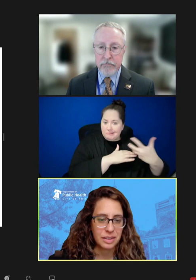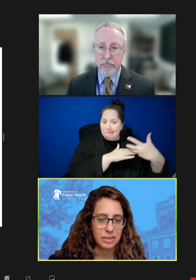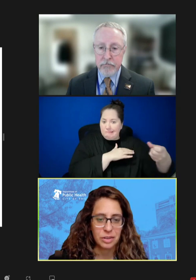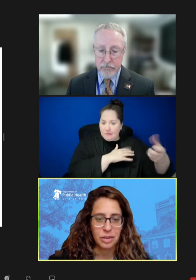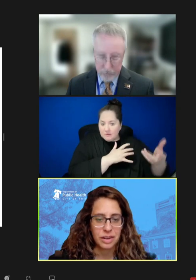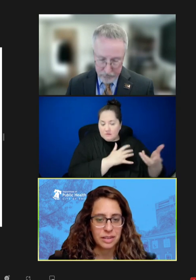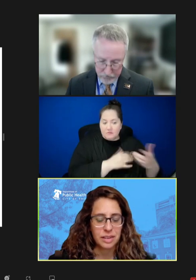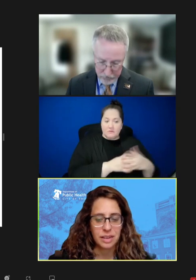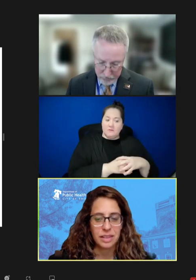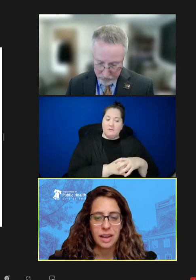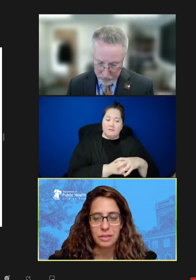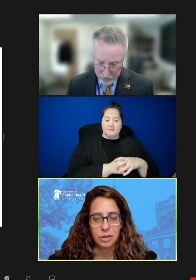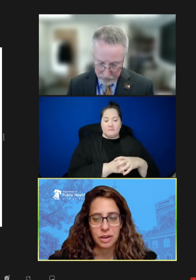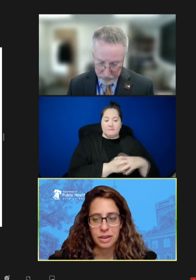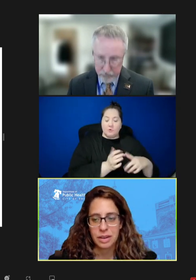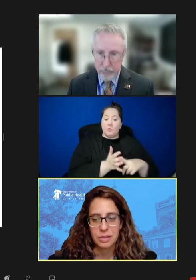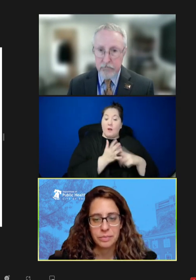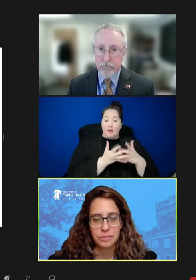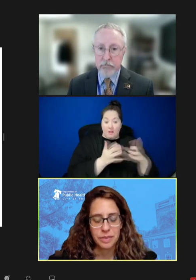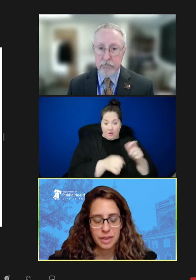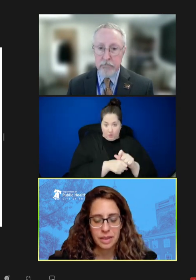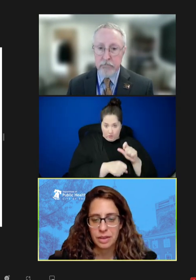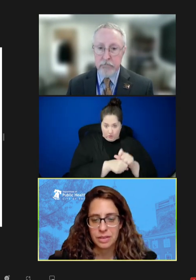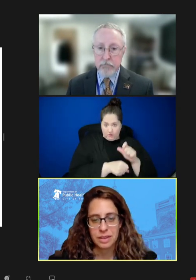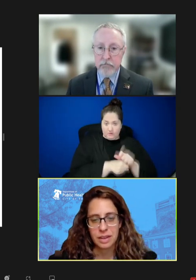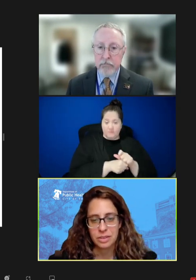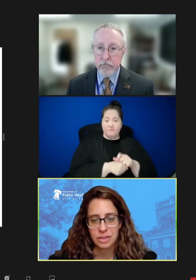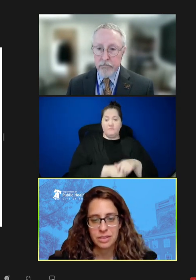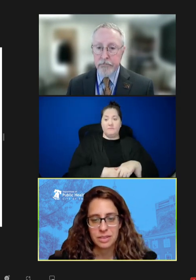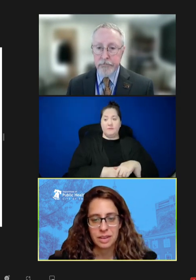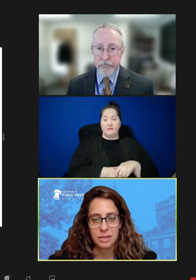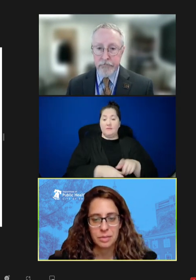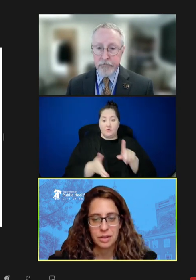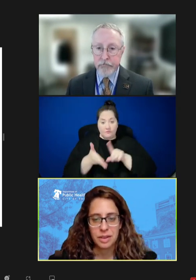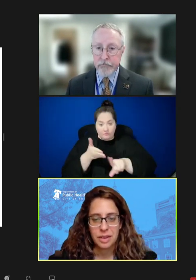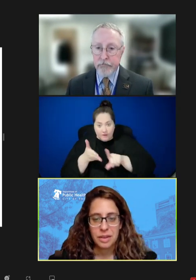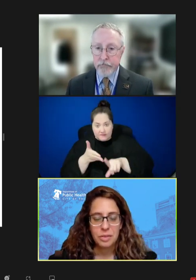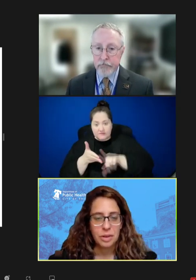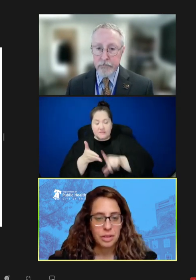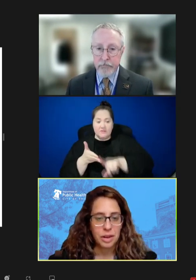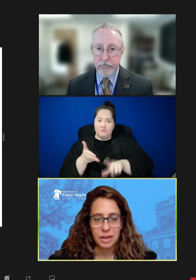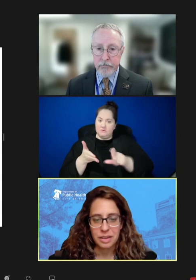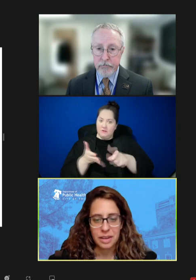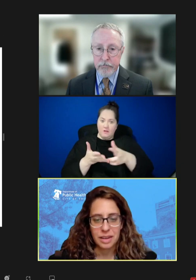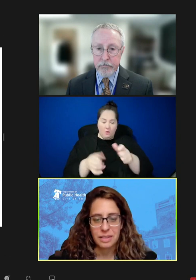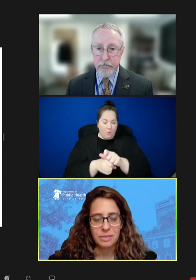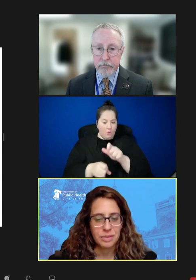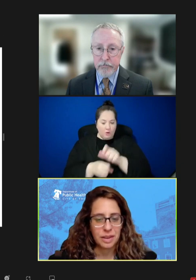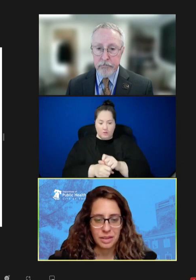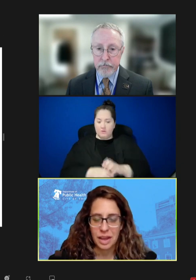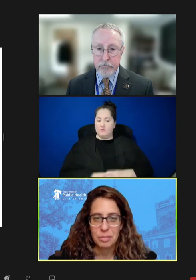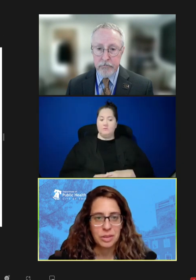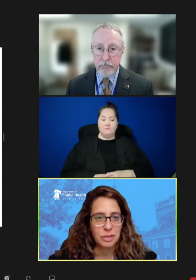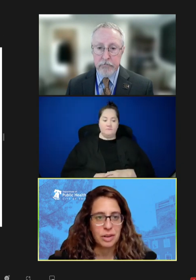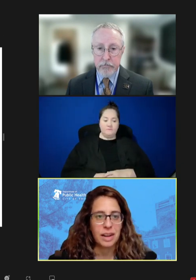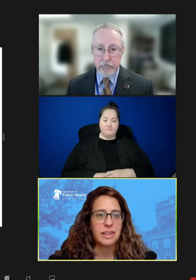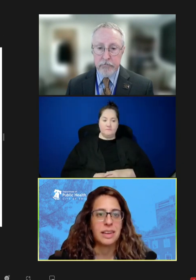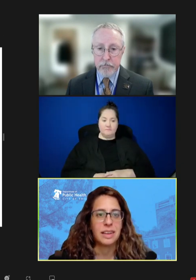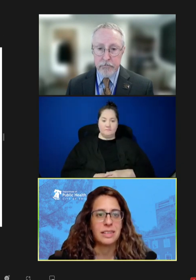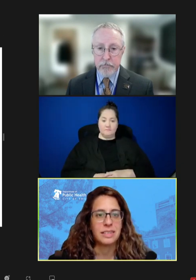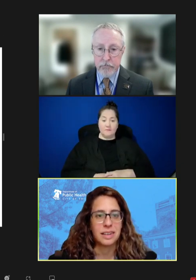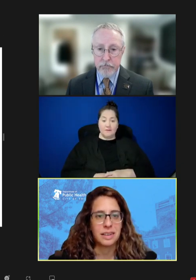know, require a lot of work, the investigations were long, all happened over the holidays,